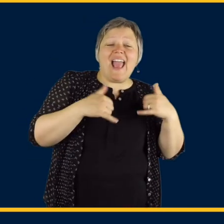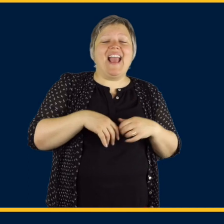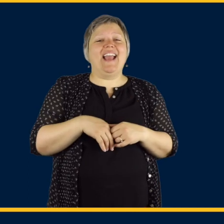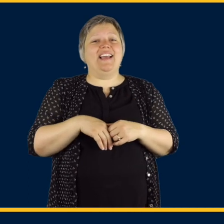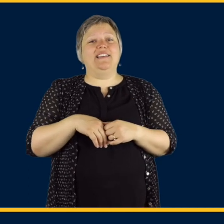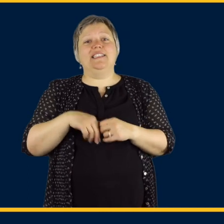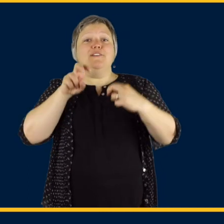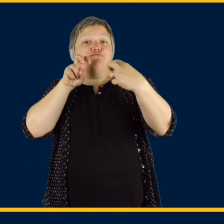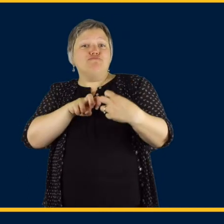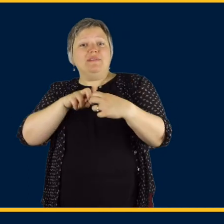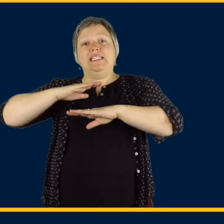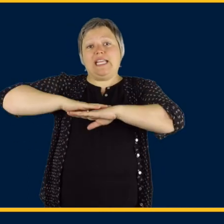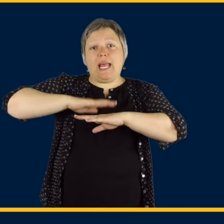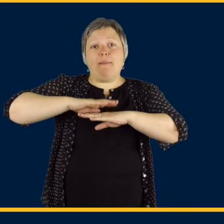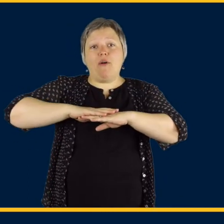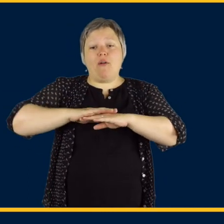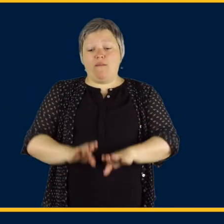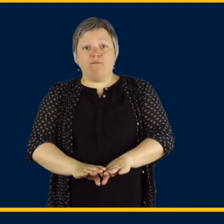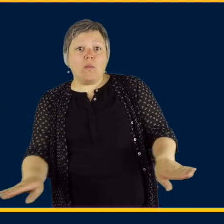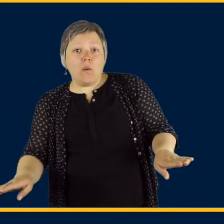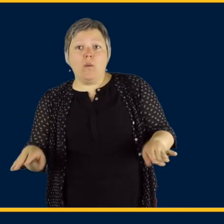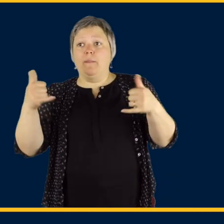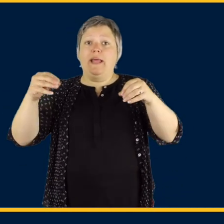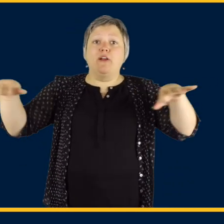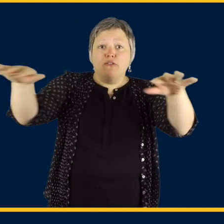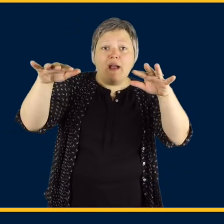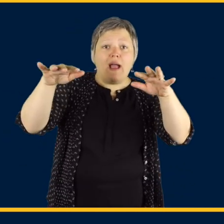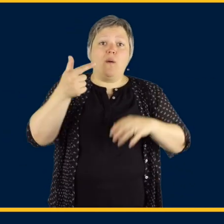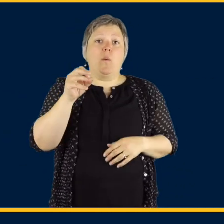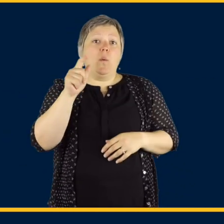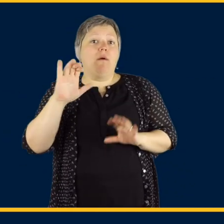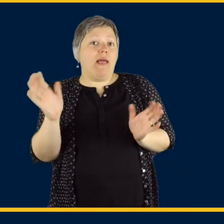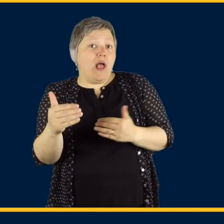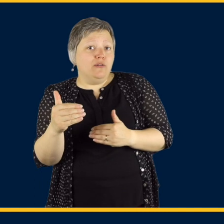Therapy looks like playing, sitting at the table, working on the floor, at the playground,